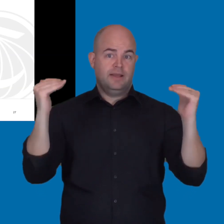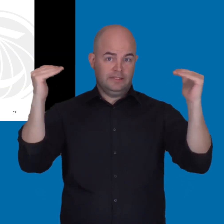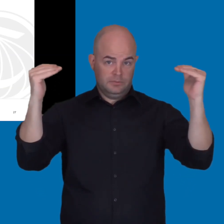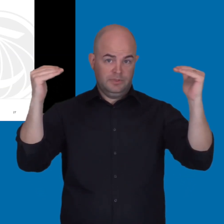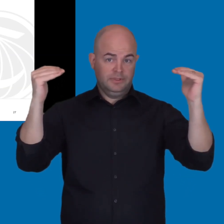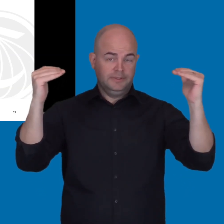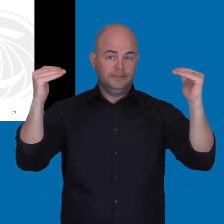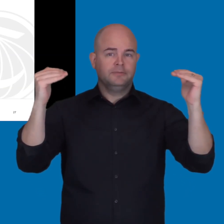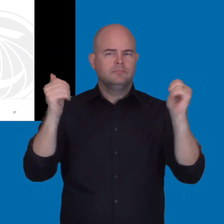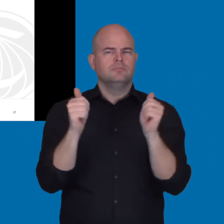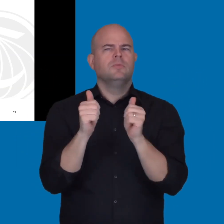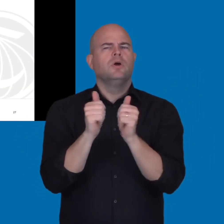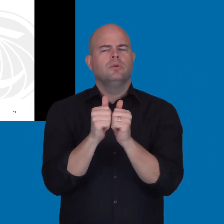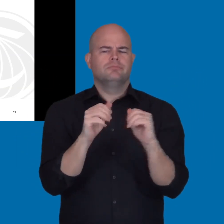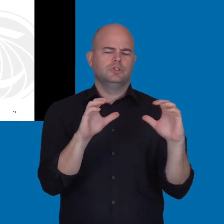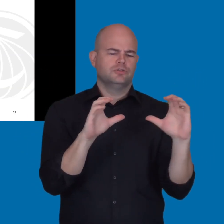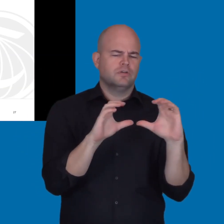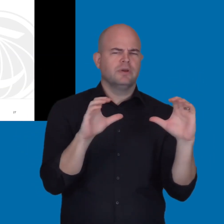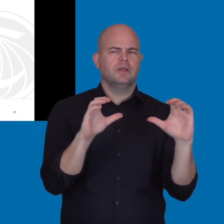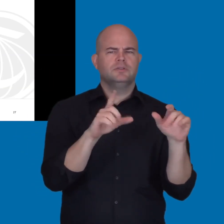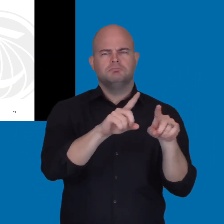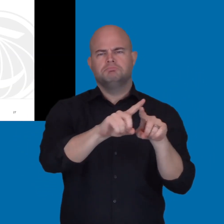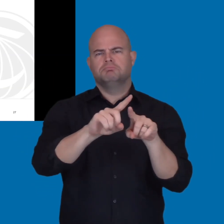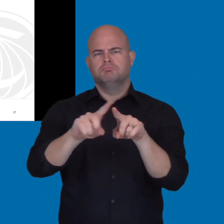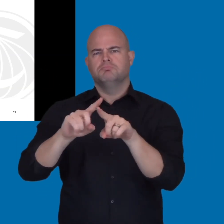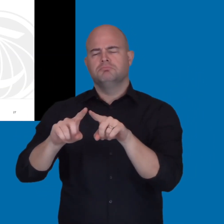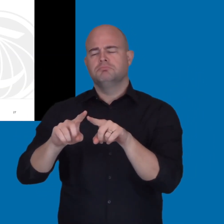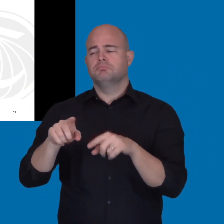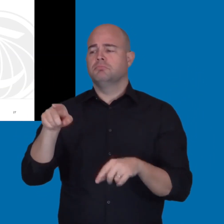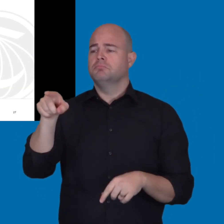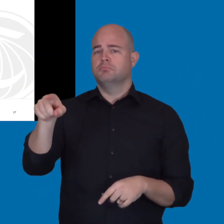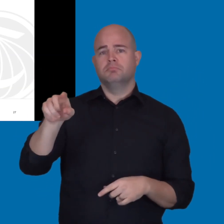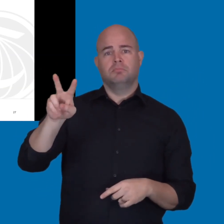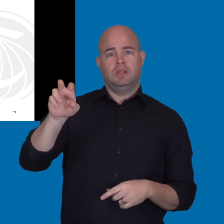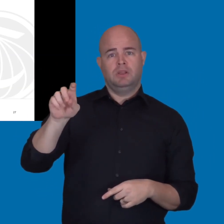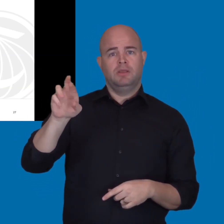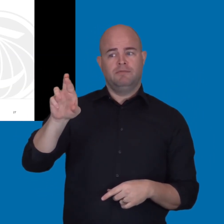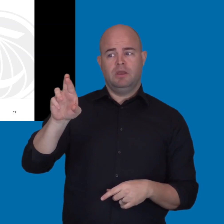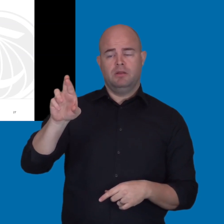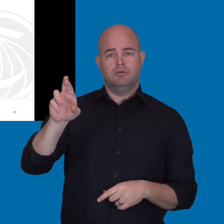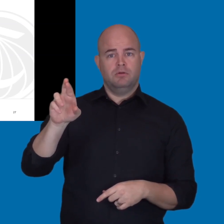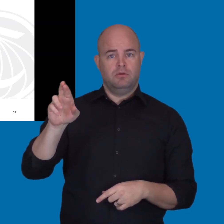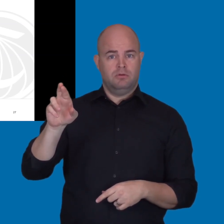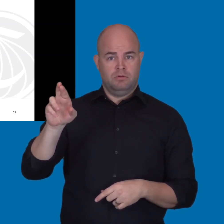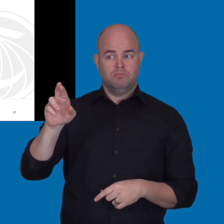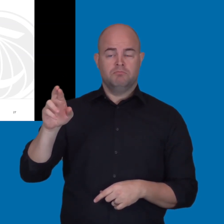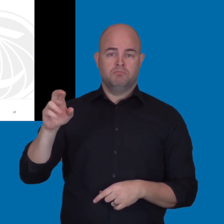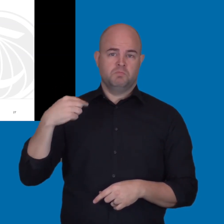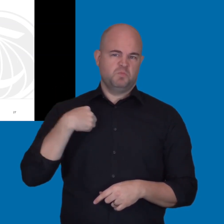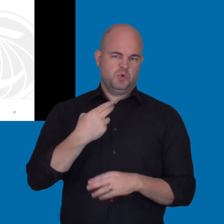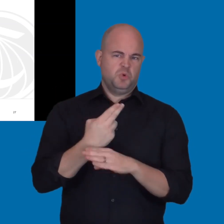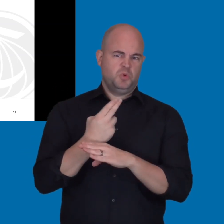career development or advancement with certifications, different things like that.